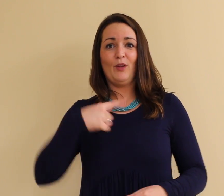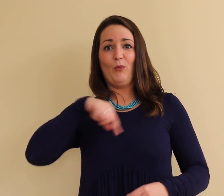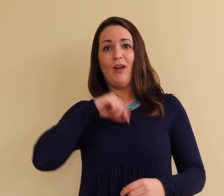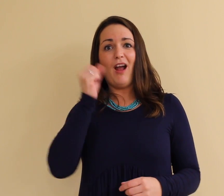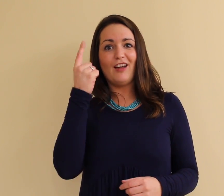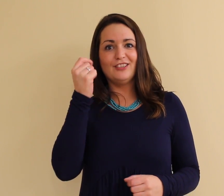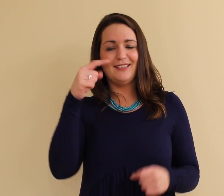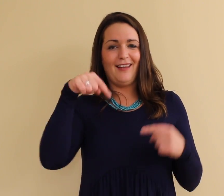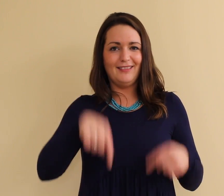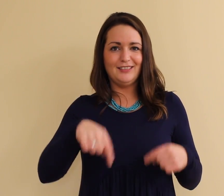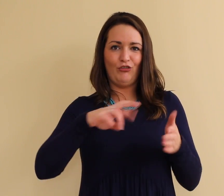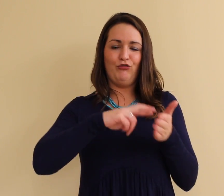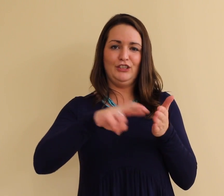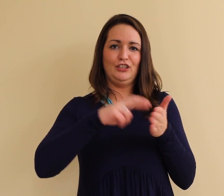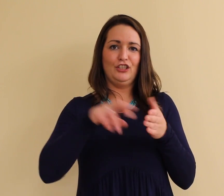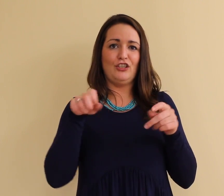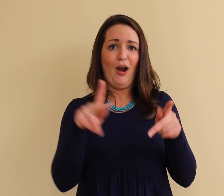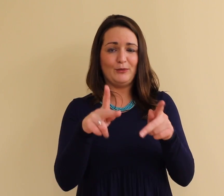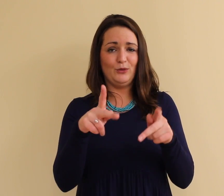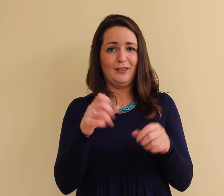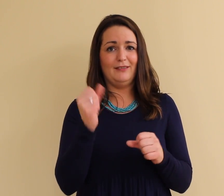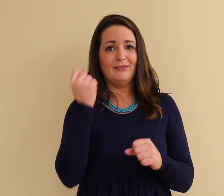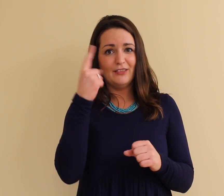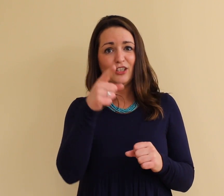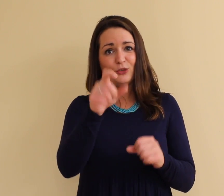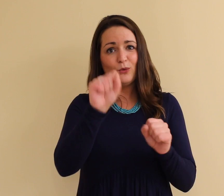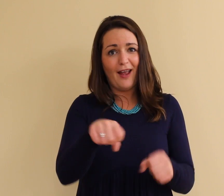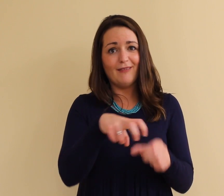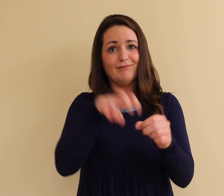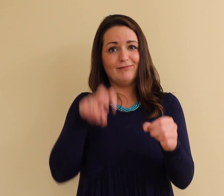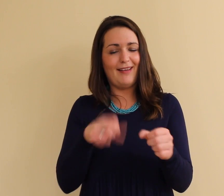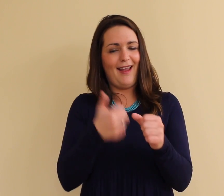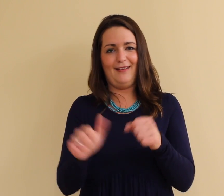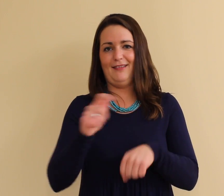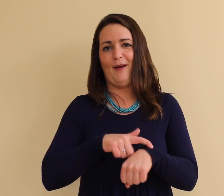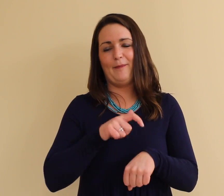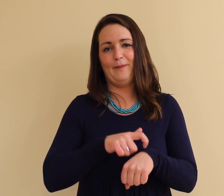We understand that this is a research opportunity and you can back out at any time.